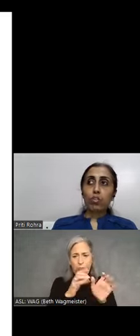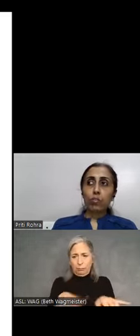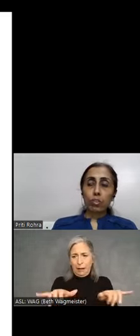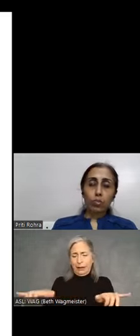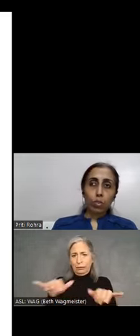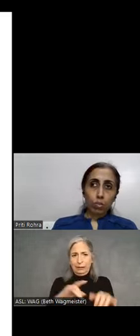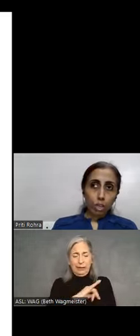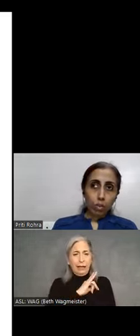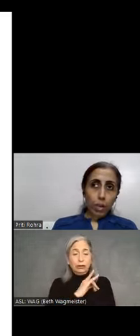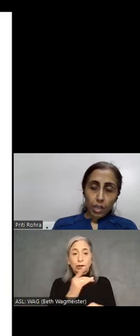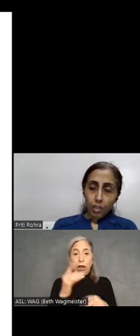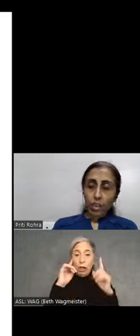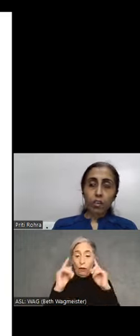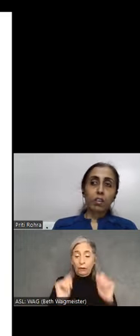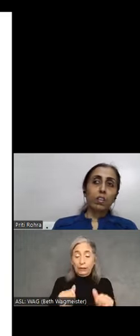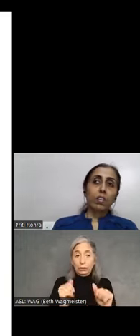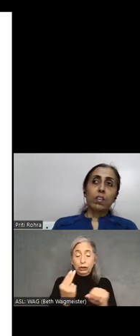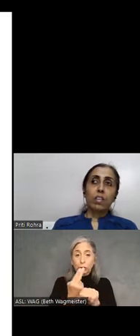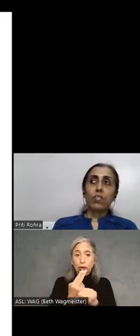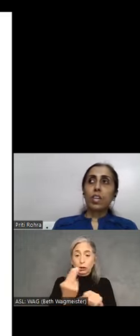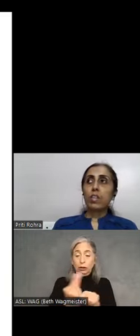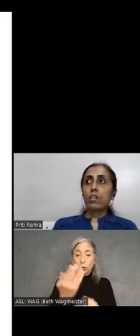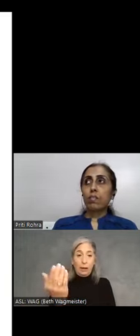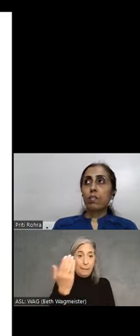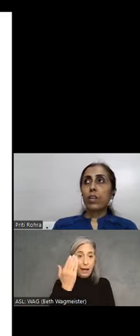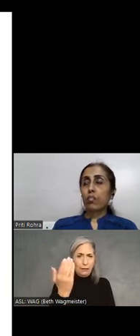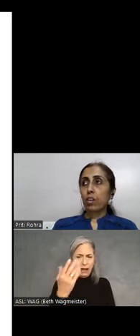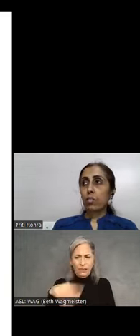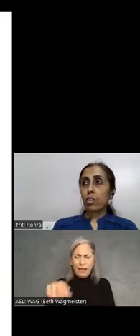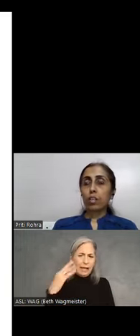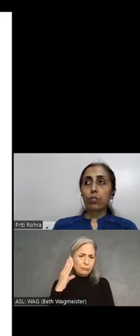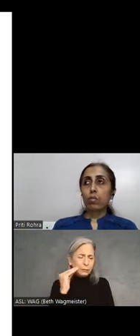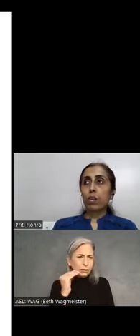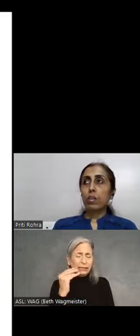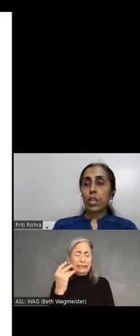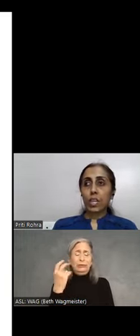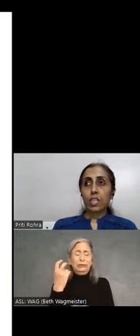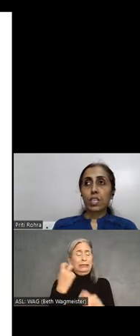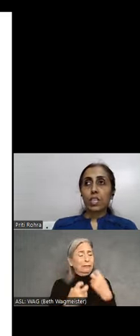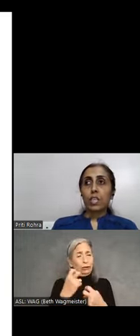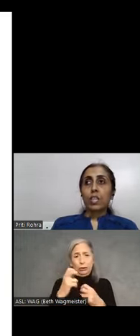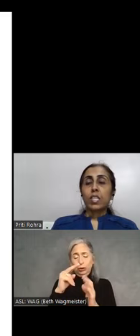users who are using a magnifier, they find it very difficult to read through the text.